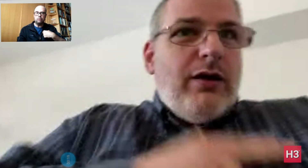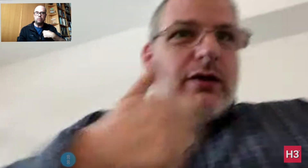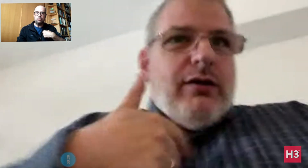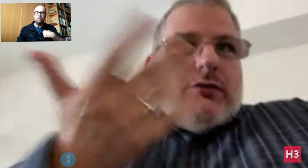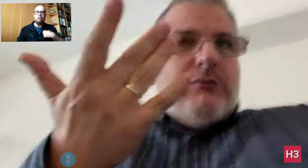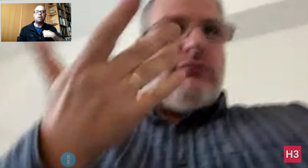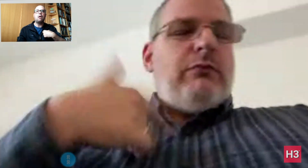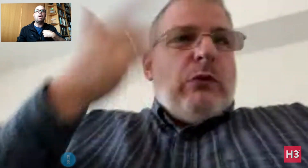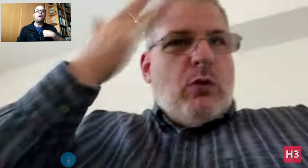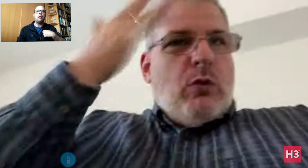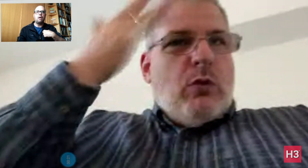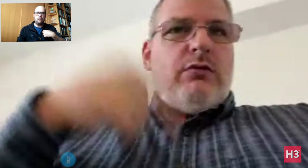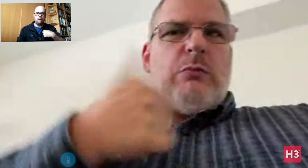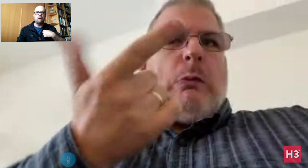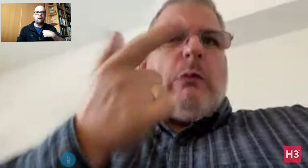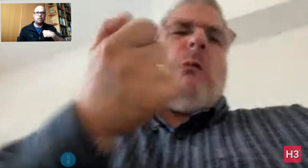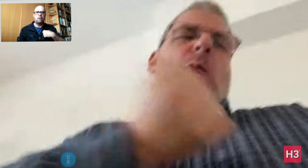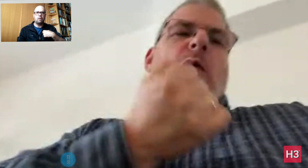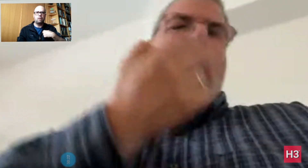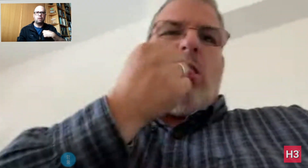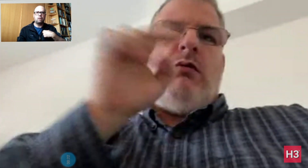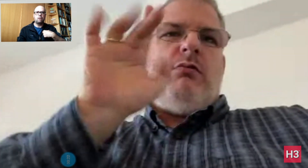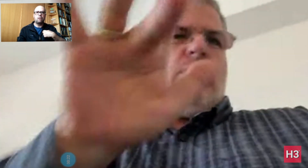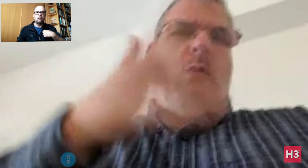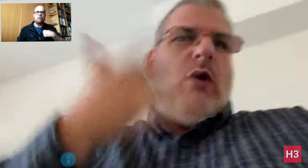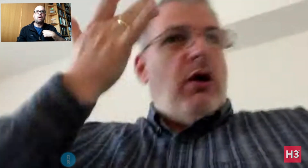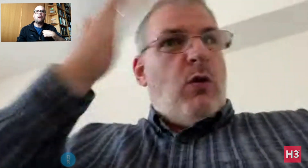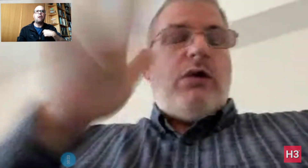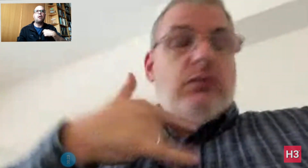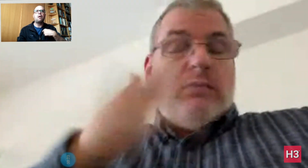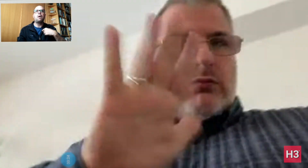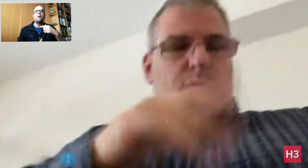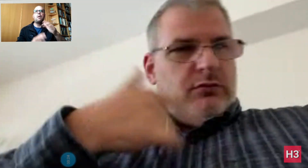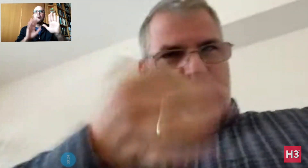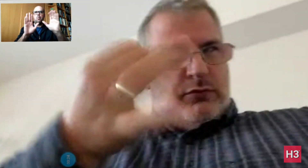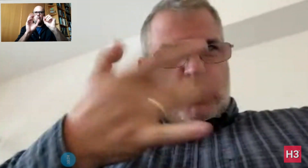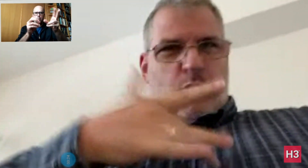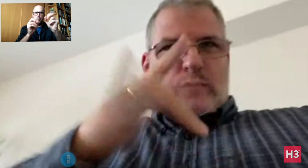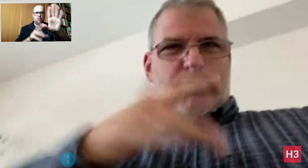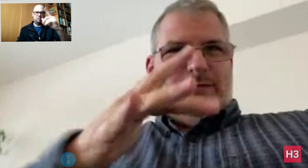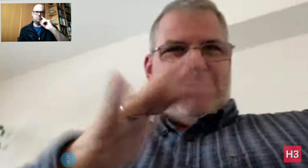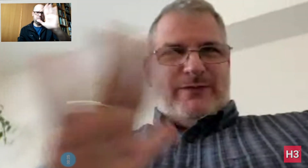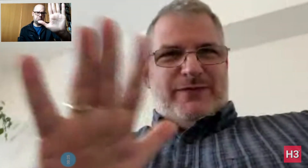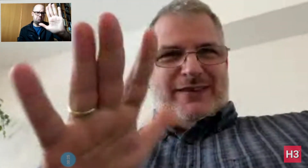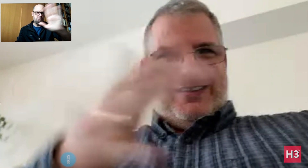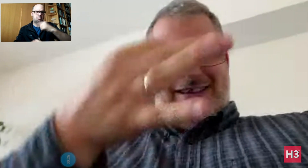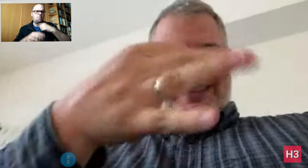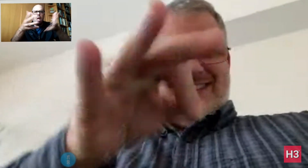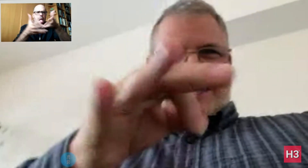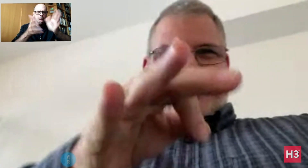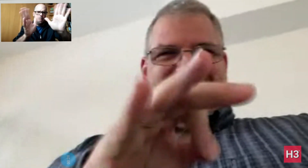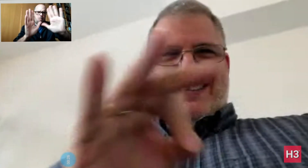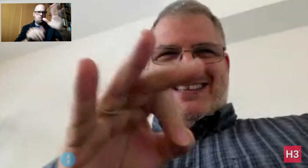I don't know why. Maybe I pressed something by mistake? I don't think I did.